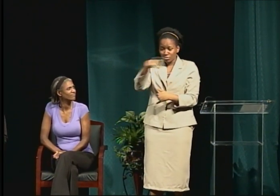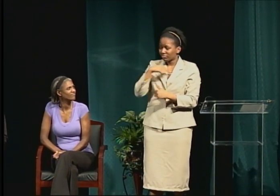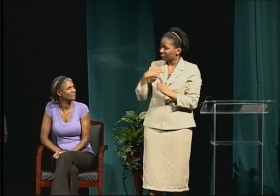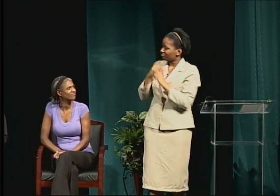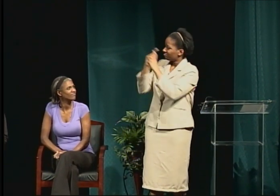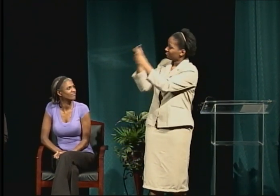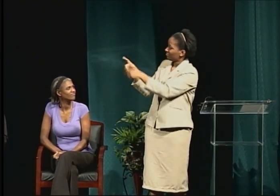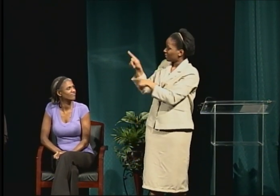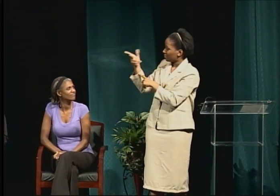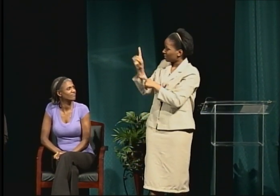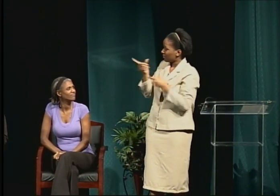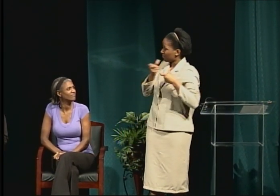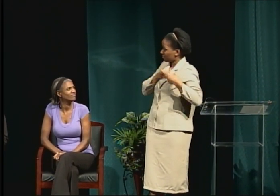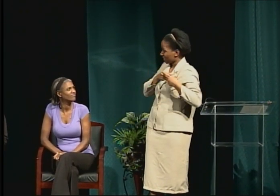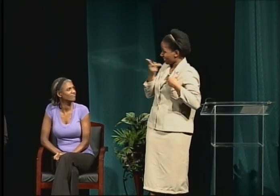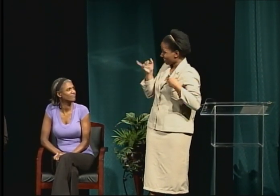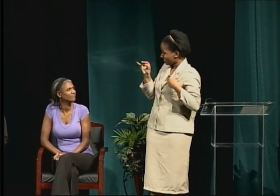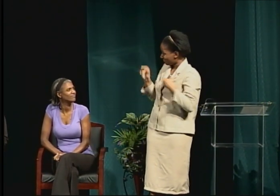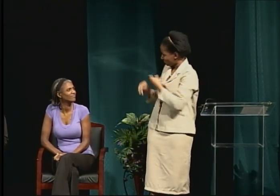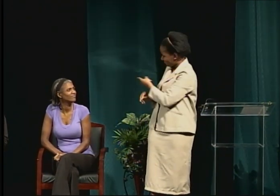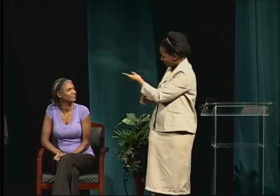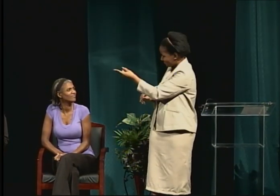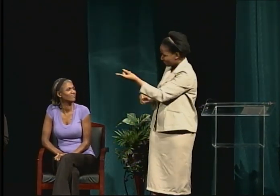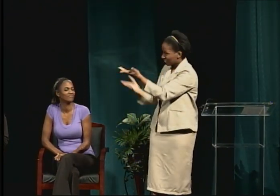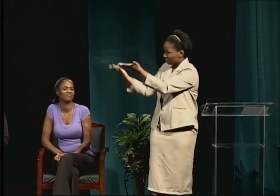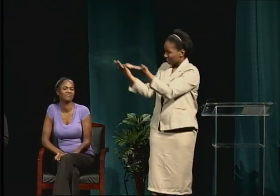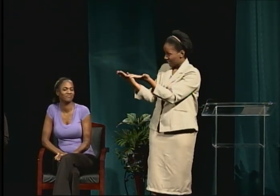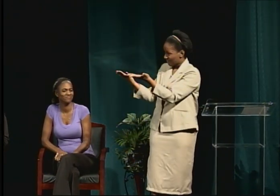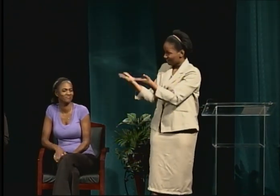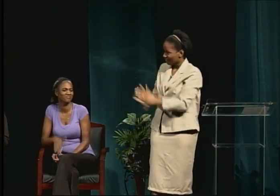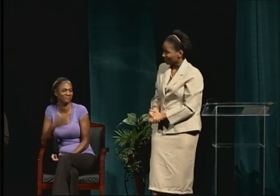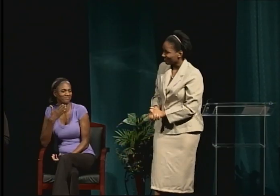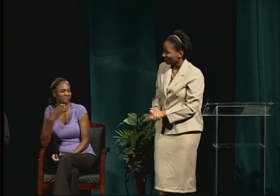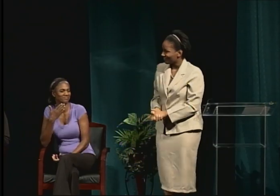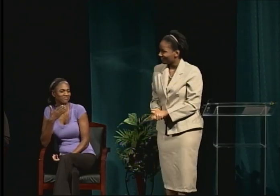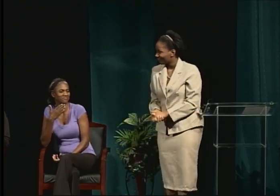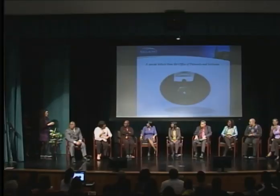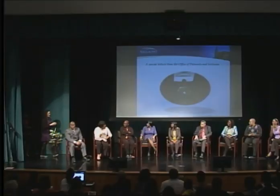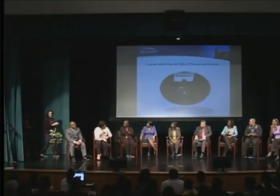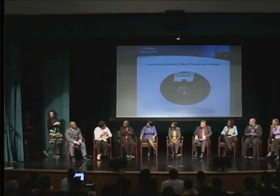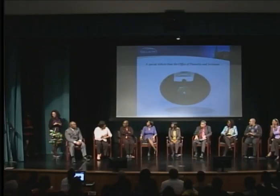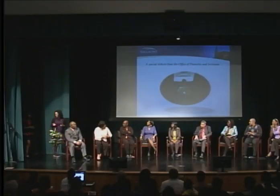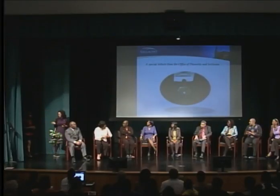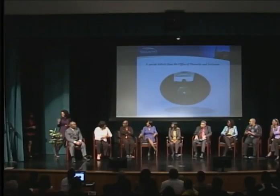Oh, that's so nice. This is a special token from the Office of Diversity and Inclusion.